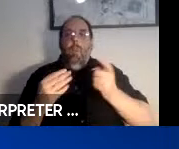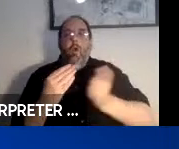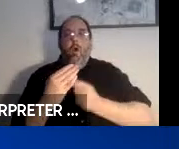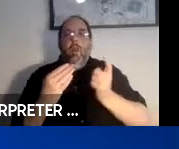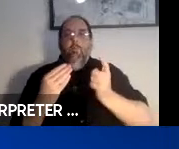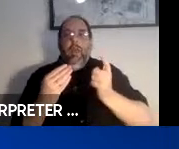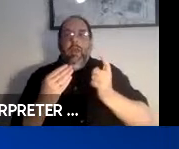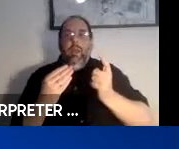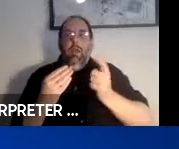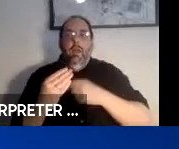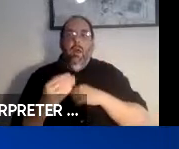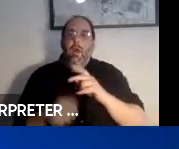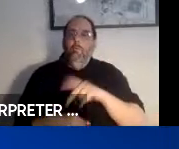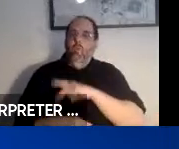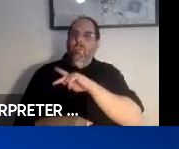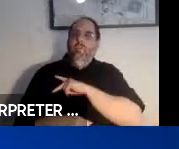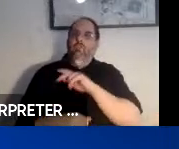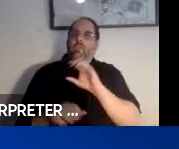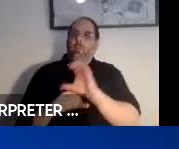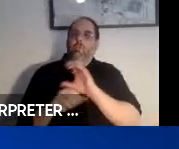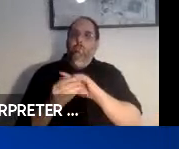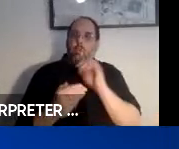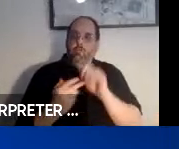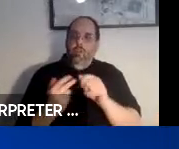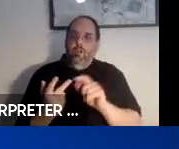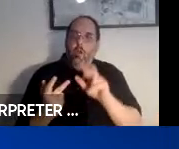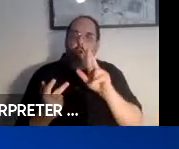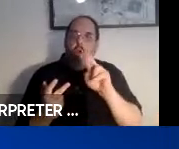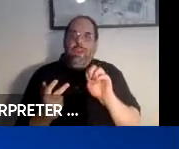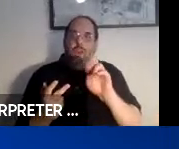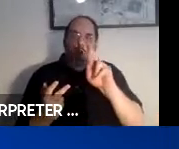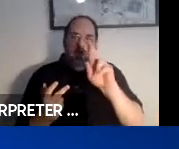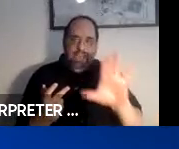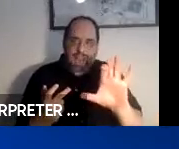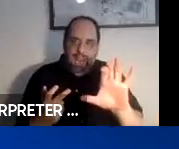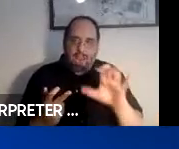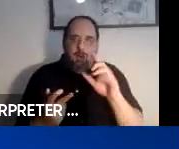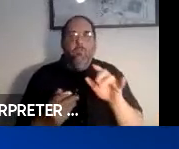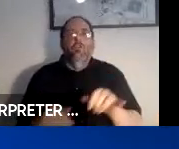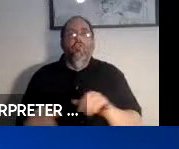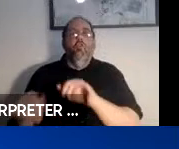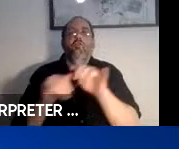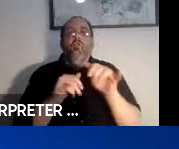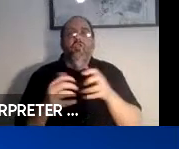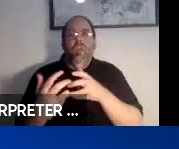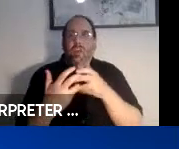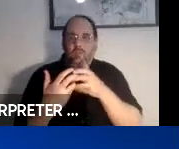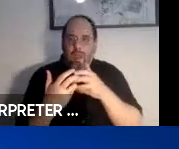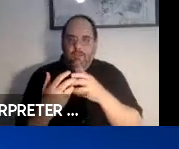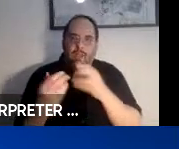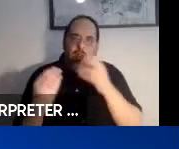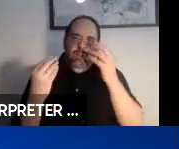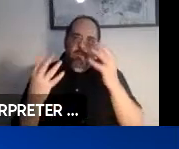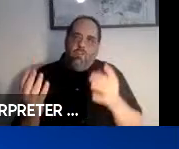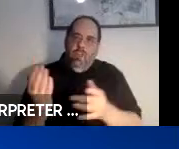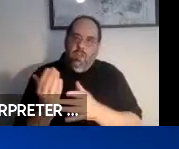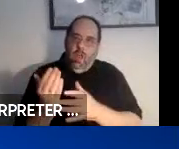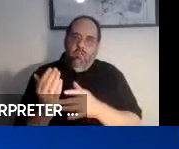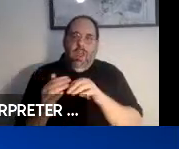computing project, the RERC on Universal Interface and Information Technology Access,